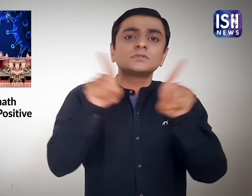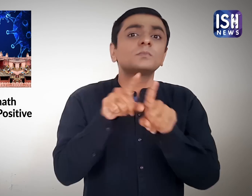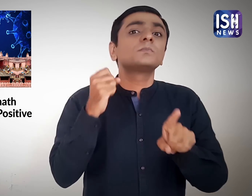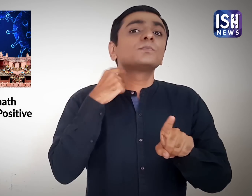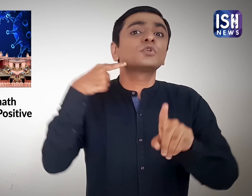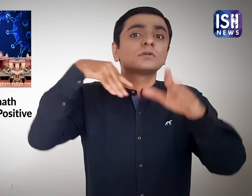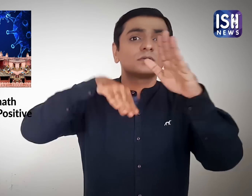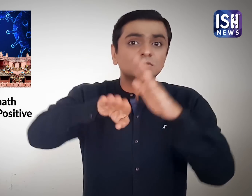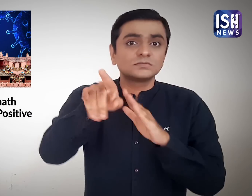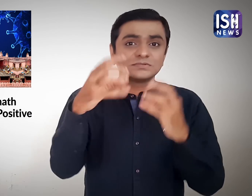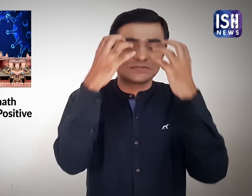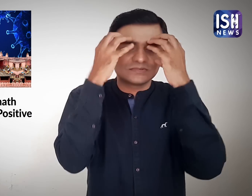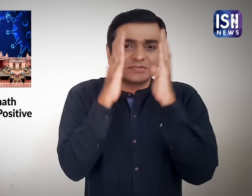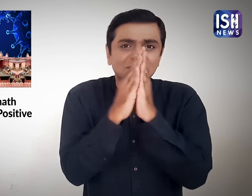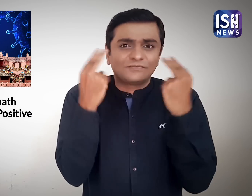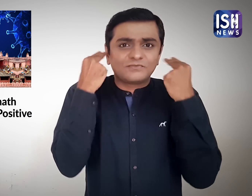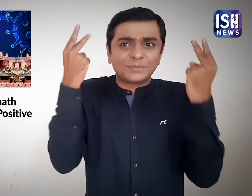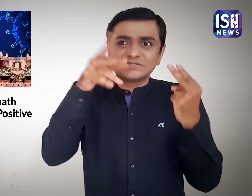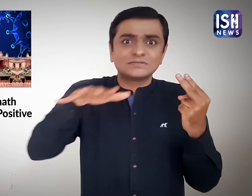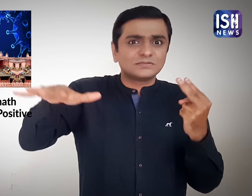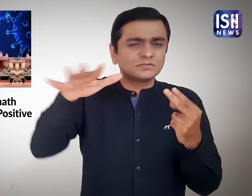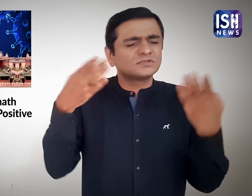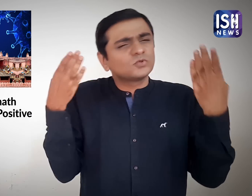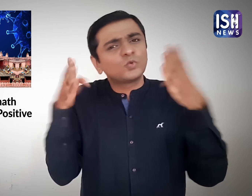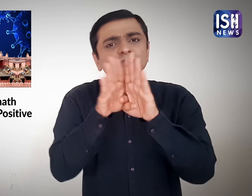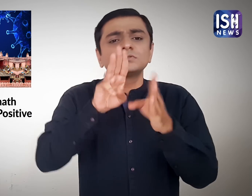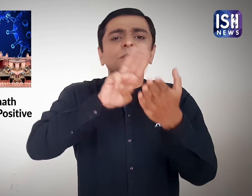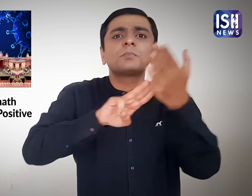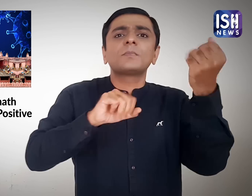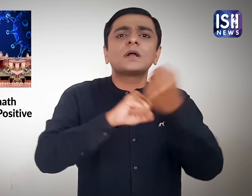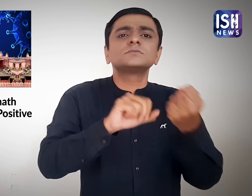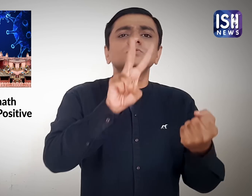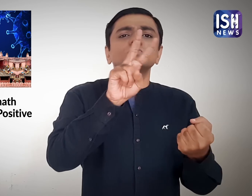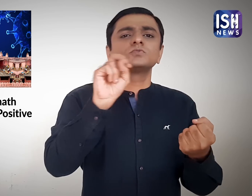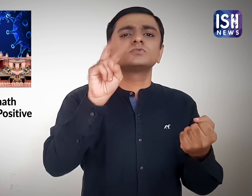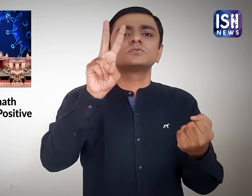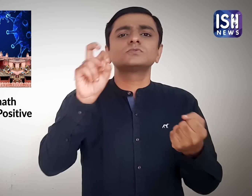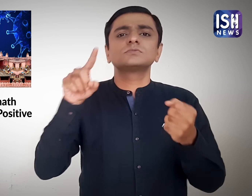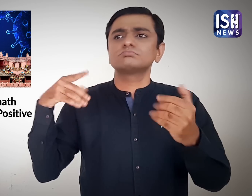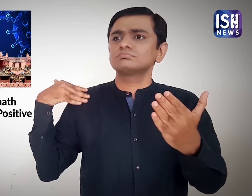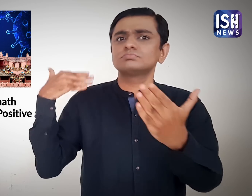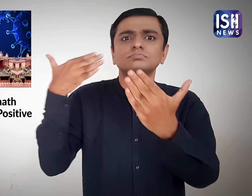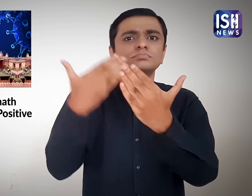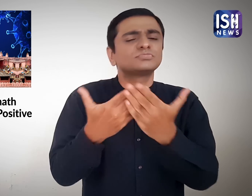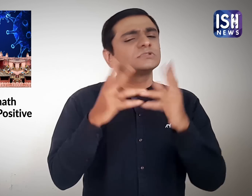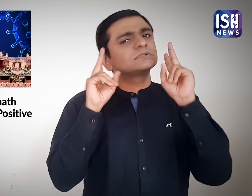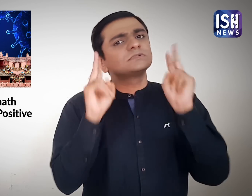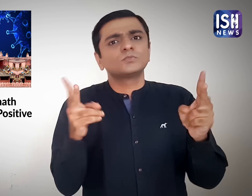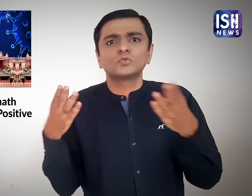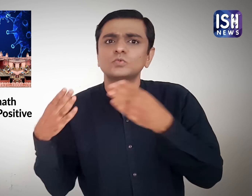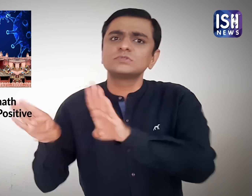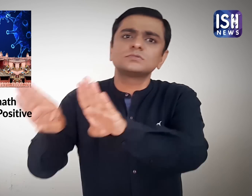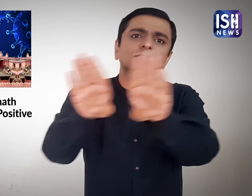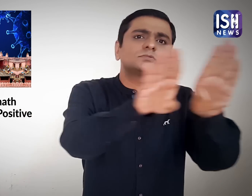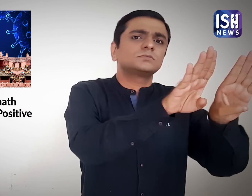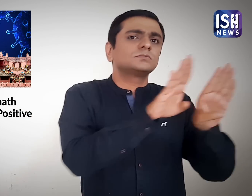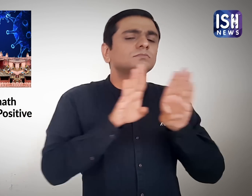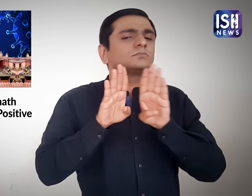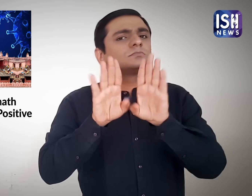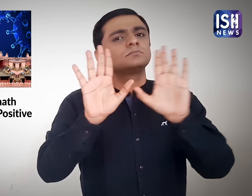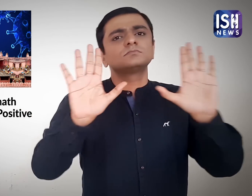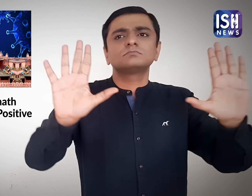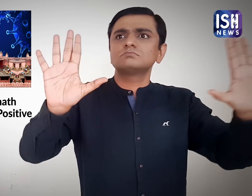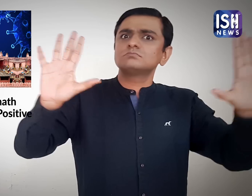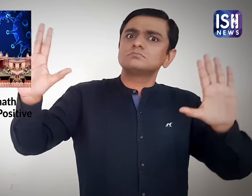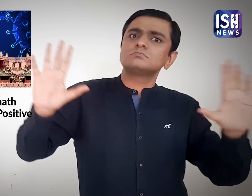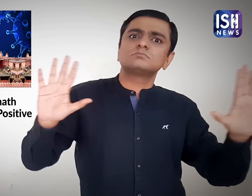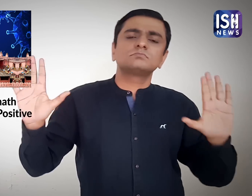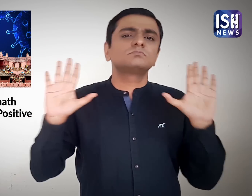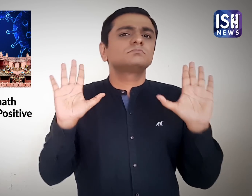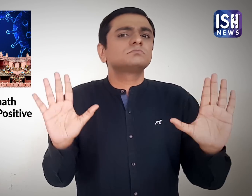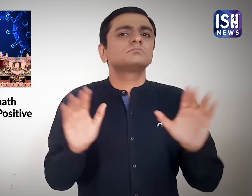Similarly, the jagannath temple has been shut since March 2020.